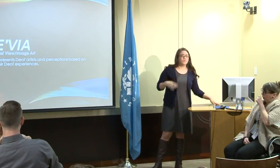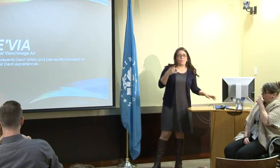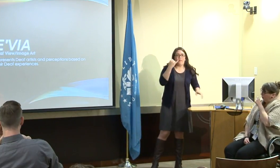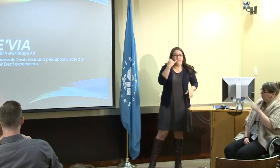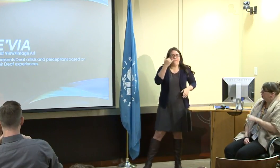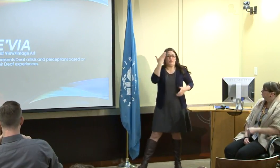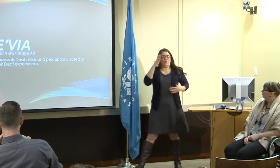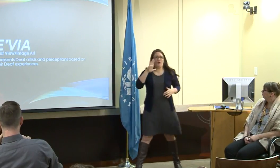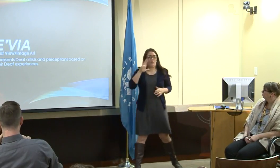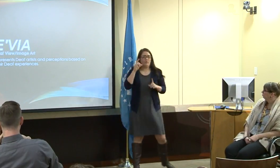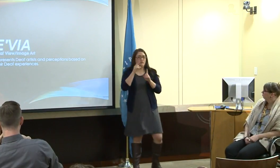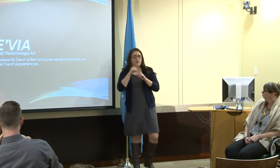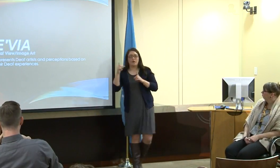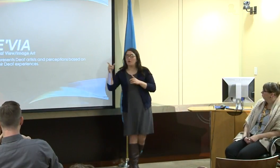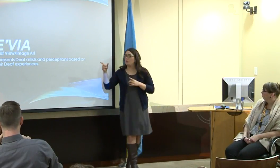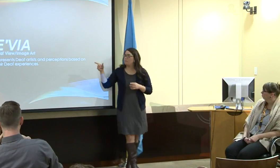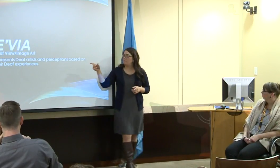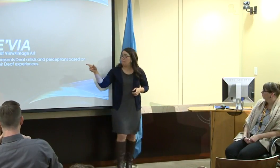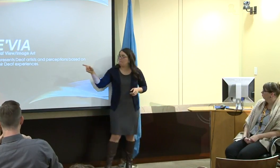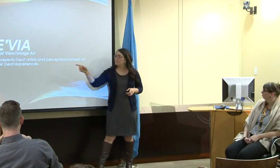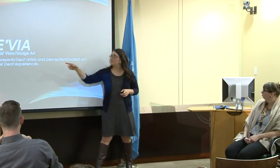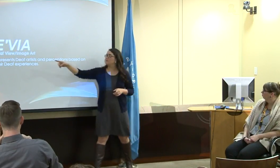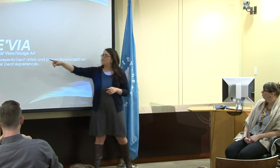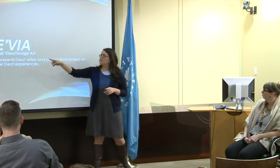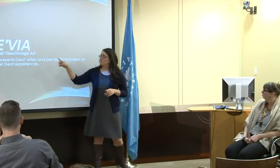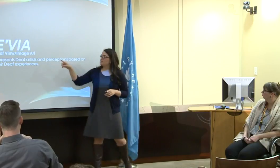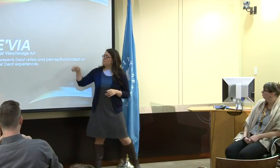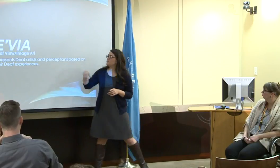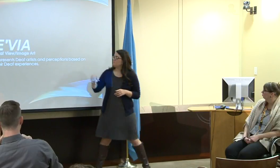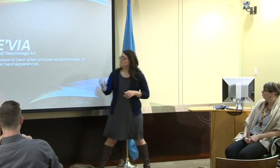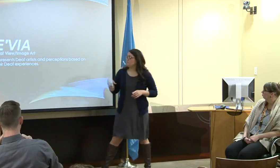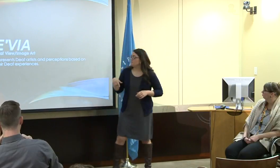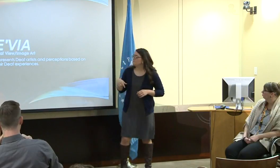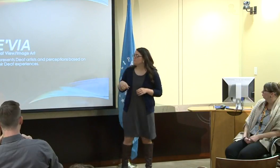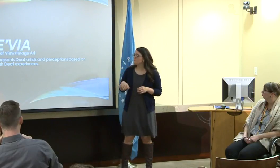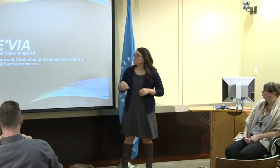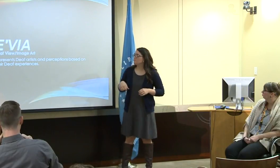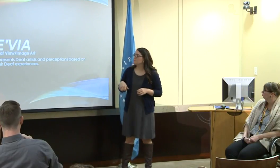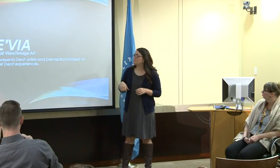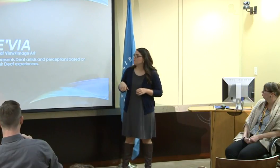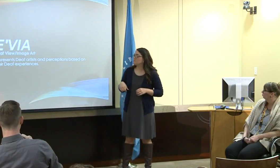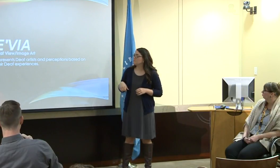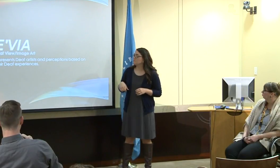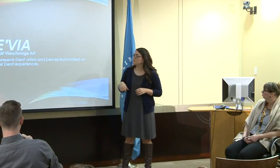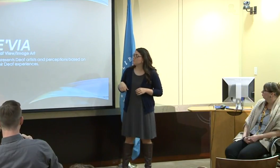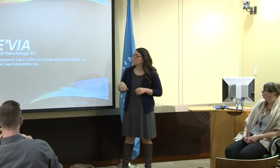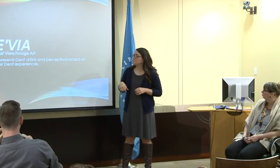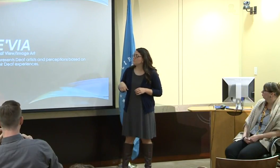If you don't know this term, here it is.